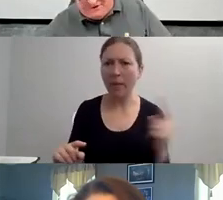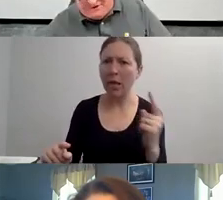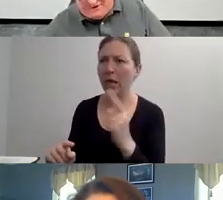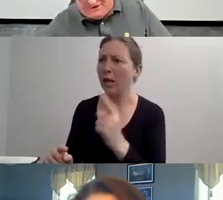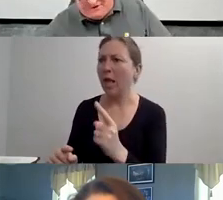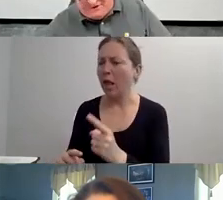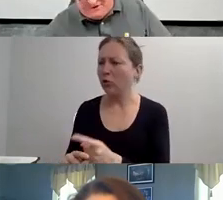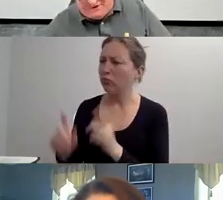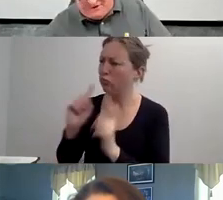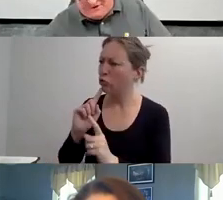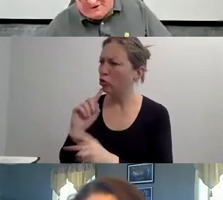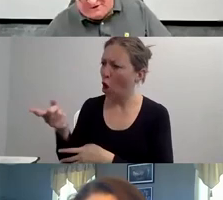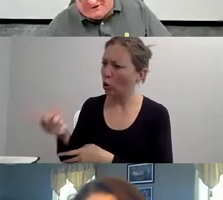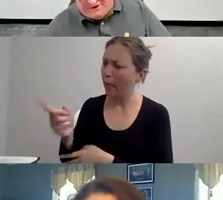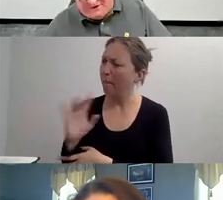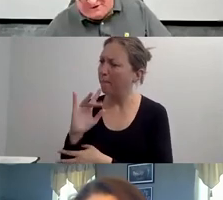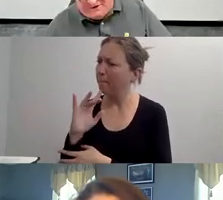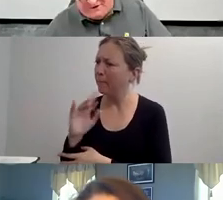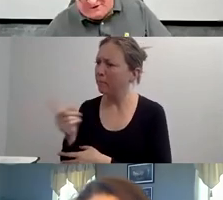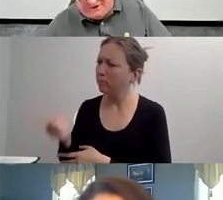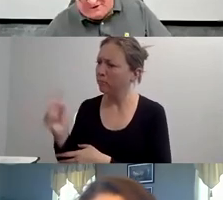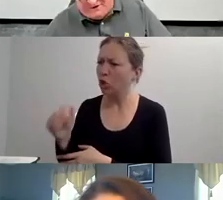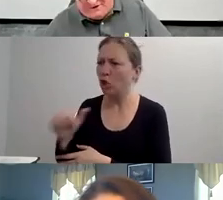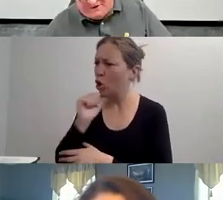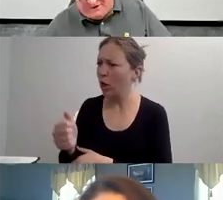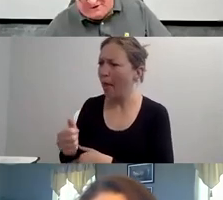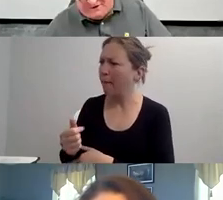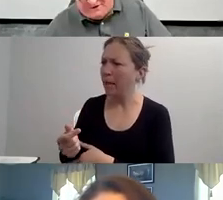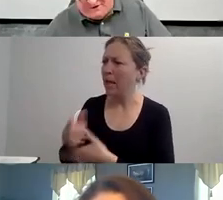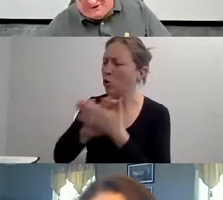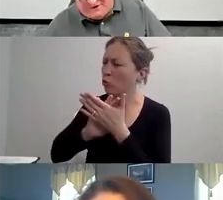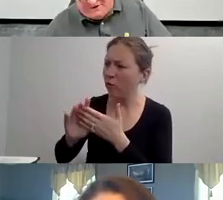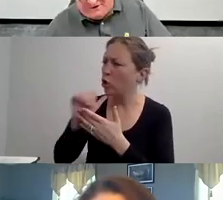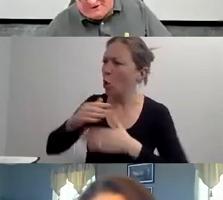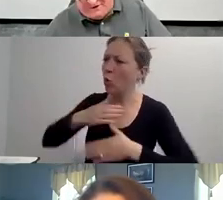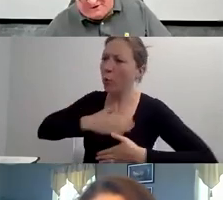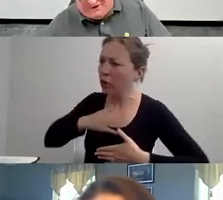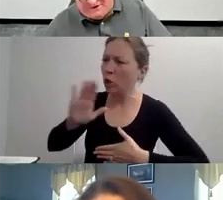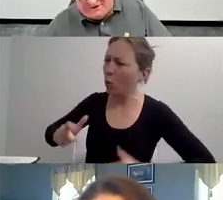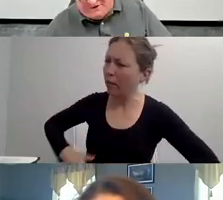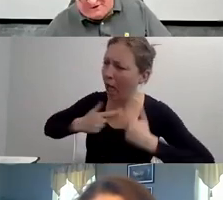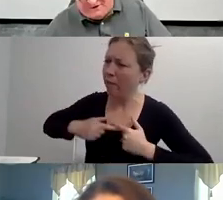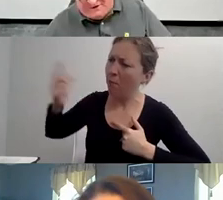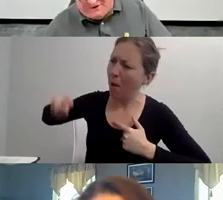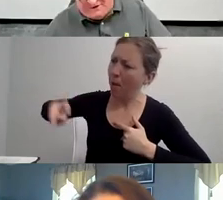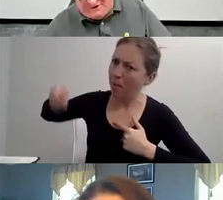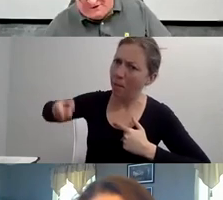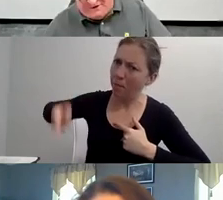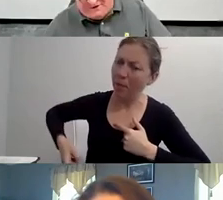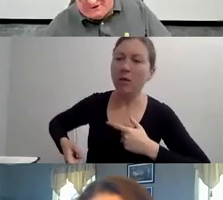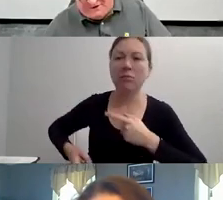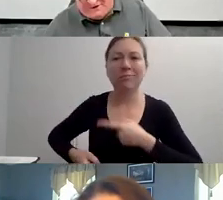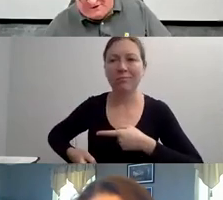19 ACTORS THAT ARE NON-DISABLED FOR PLAYING DISABLED PEOPLE OR DISABLED CHARACTERS.